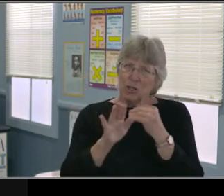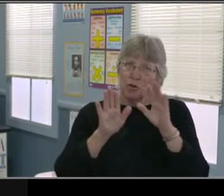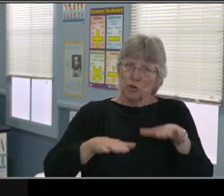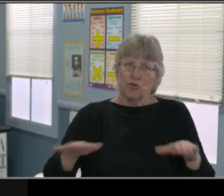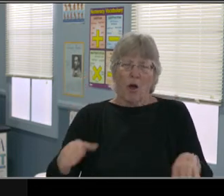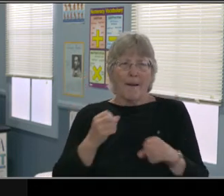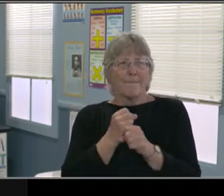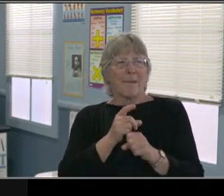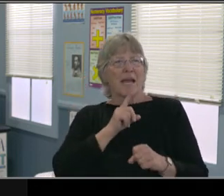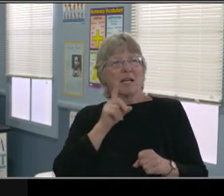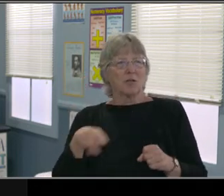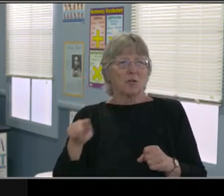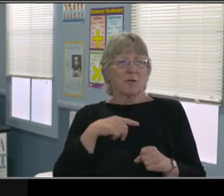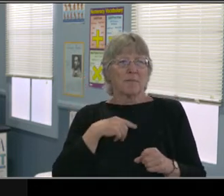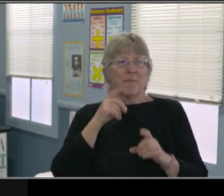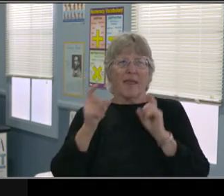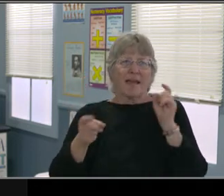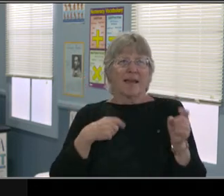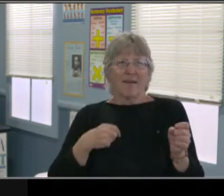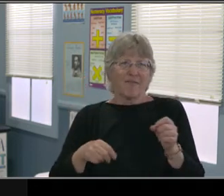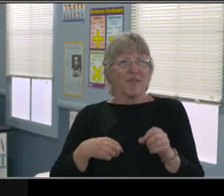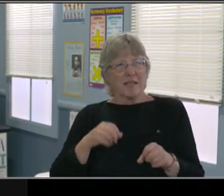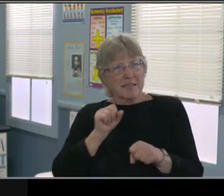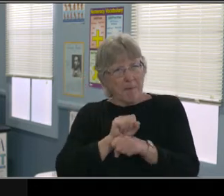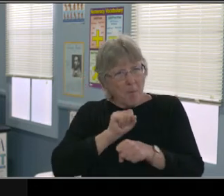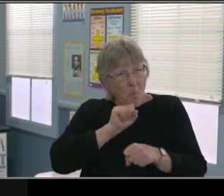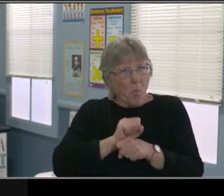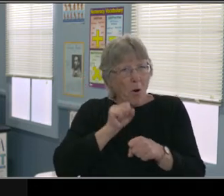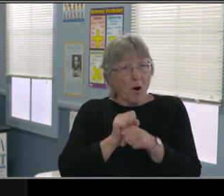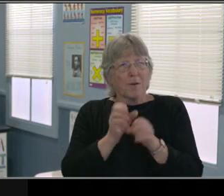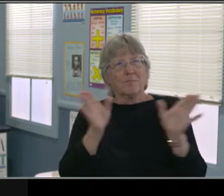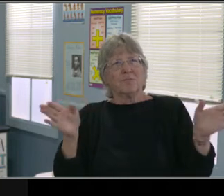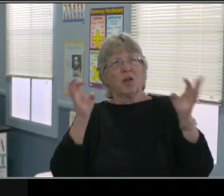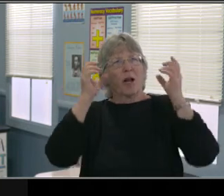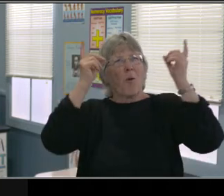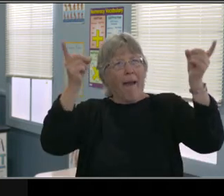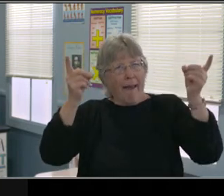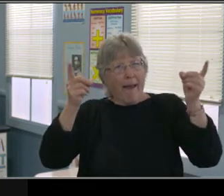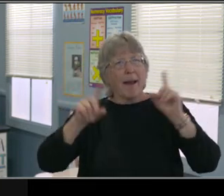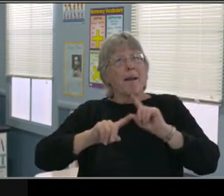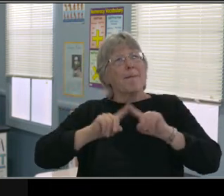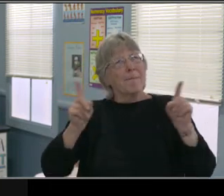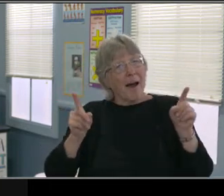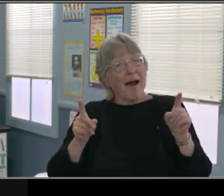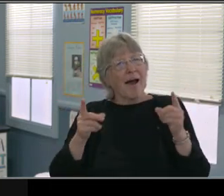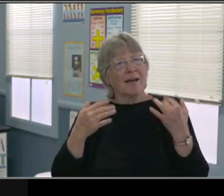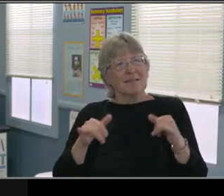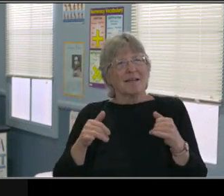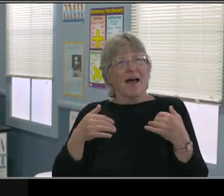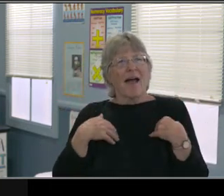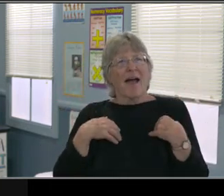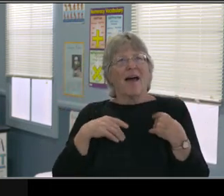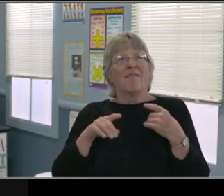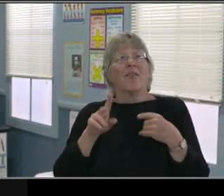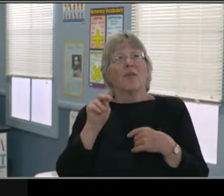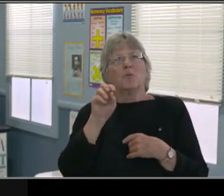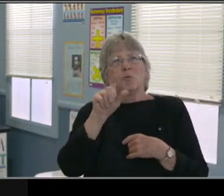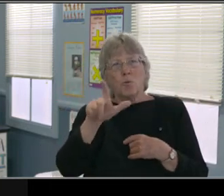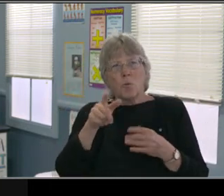when we're in person on campus, your student may be in class and maybe get pulled out for a speech session